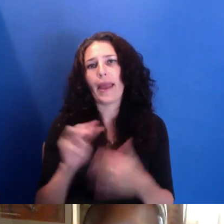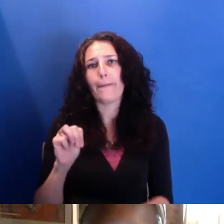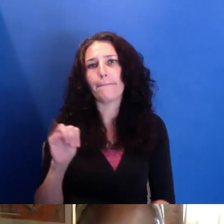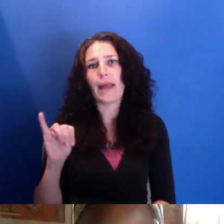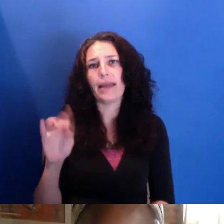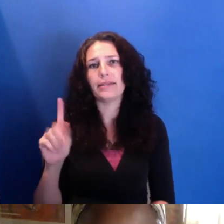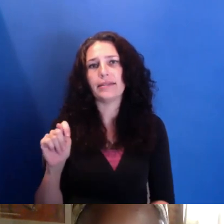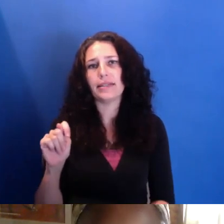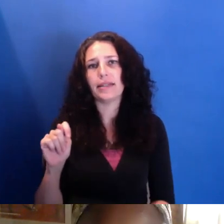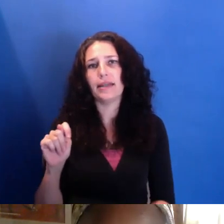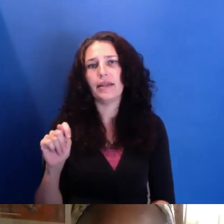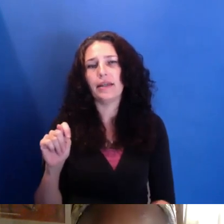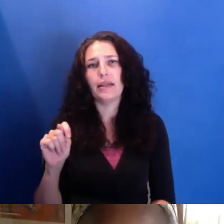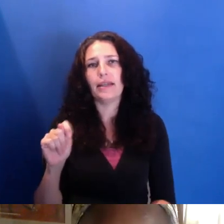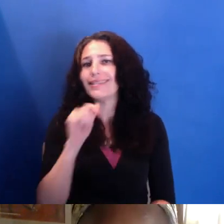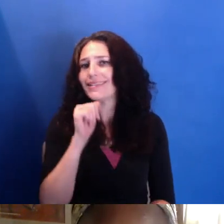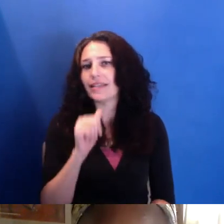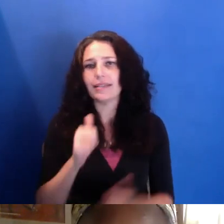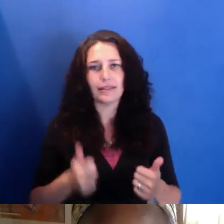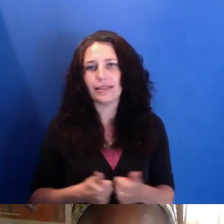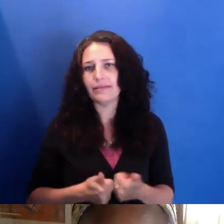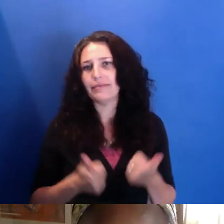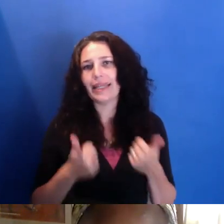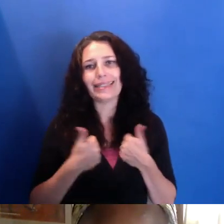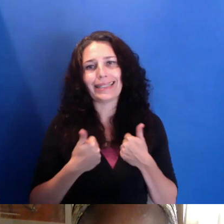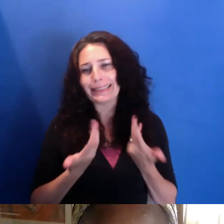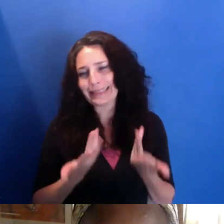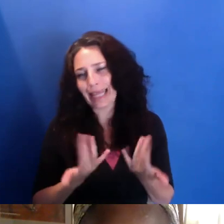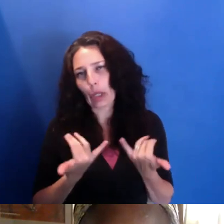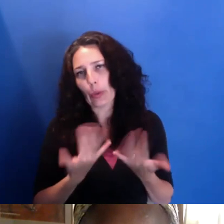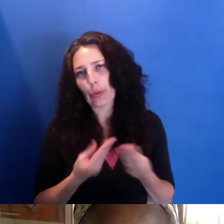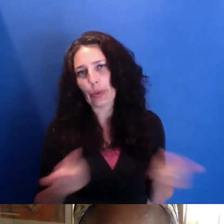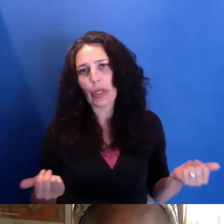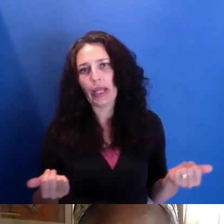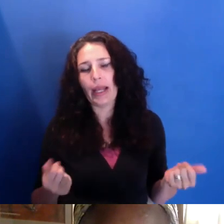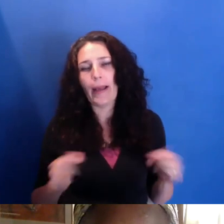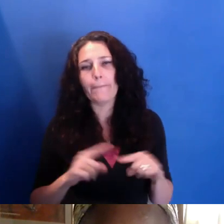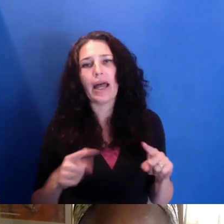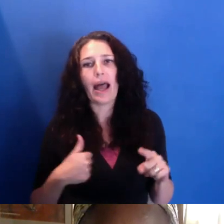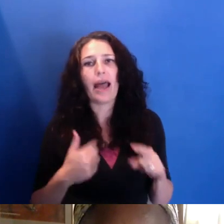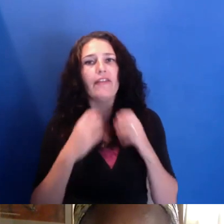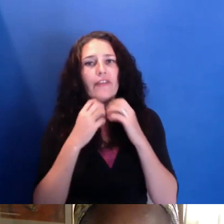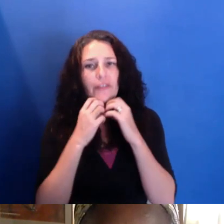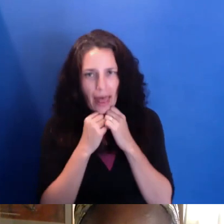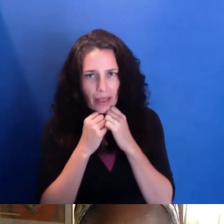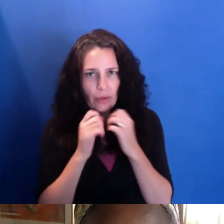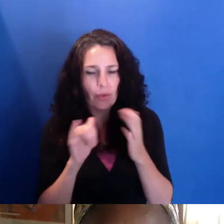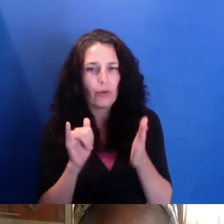And I still so value the teaching that was highly technologically based that I got